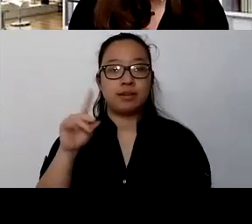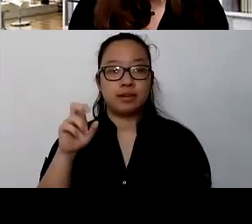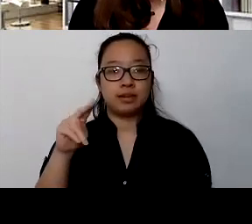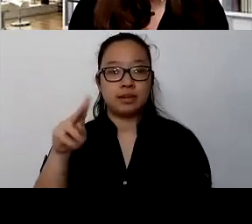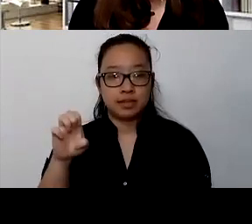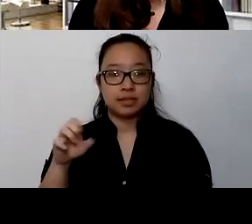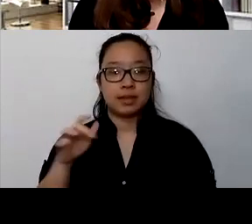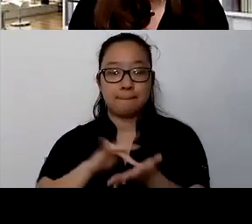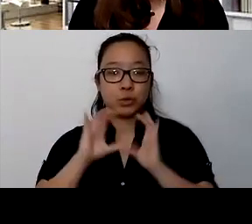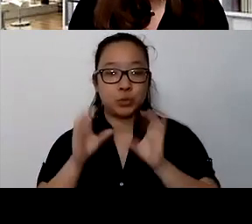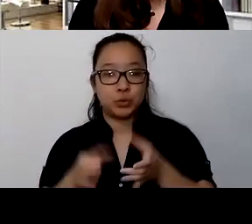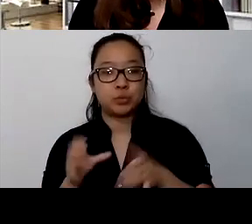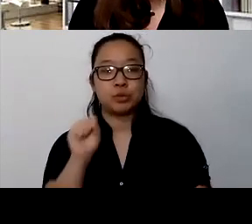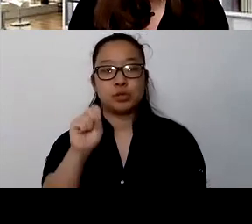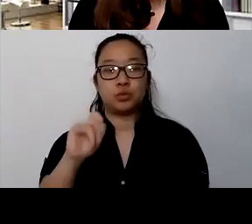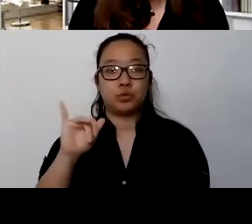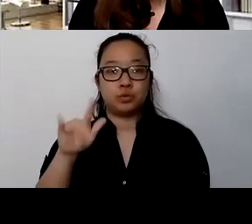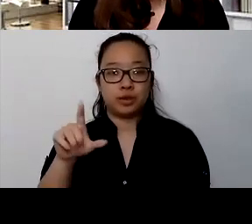Thank you everyone and have a good evening.